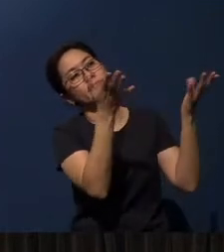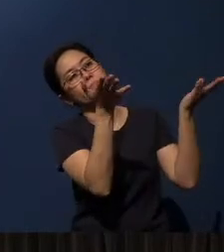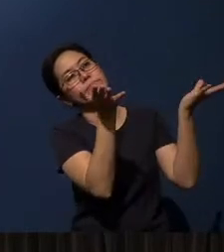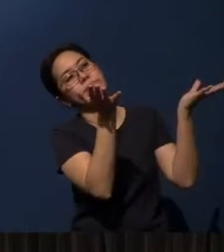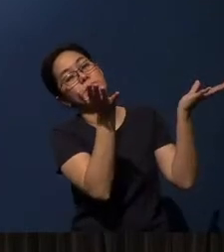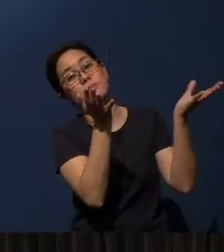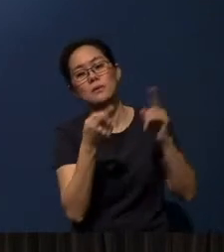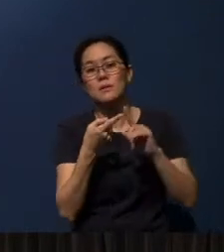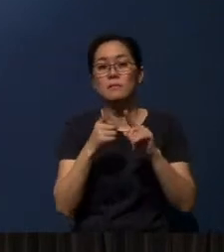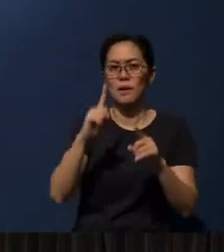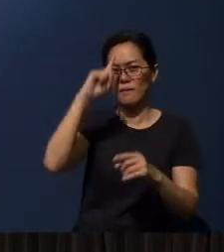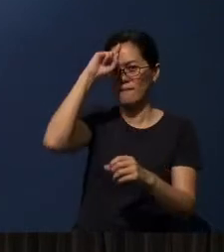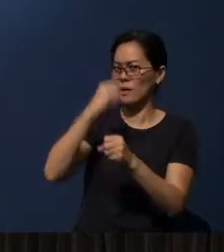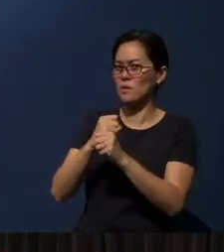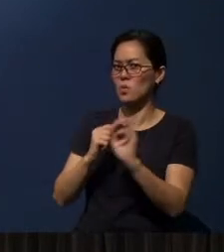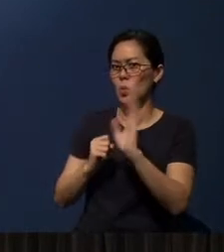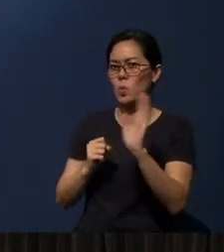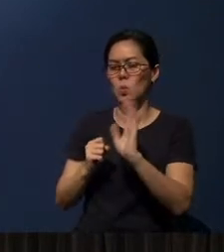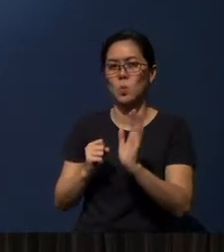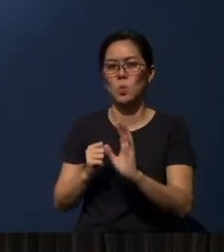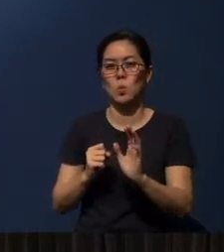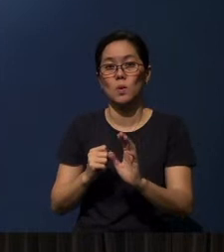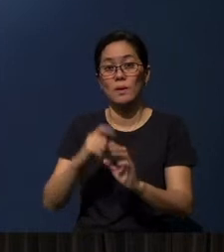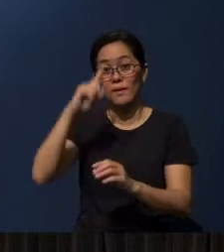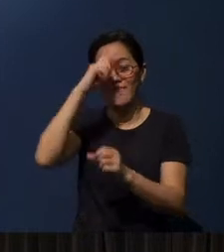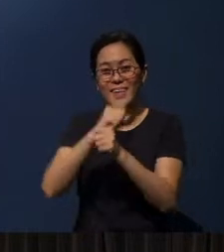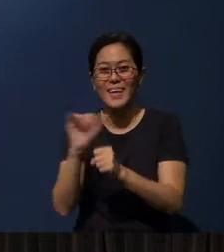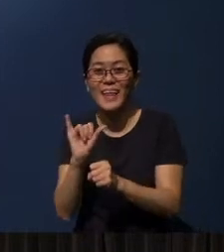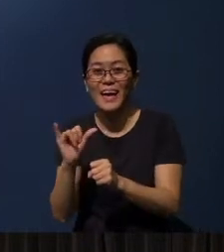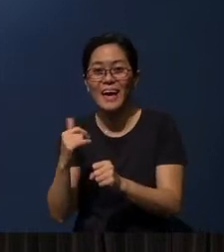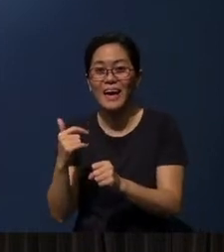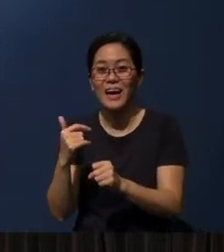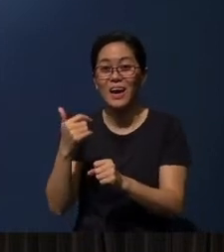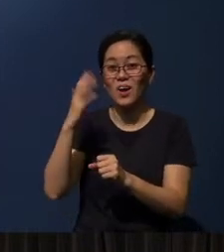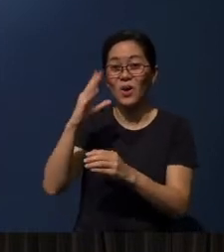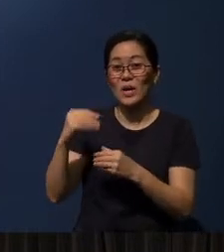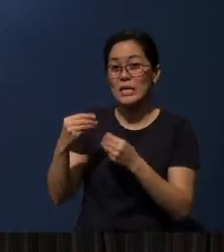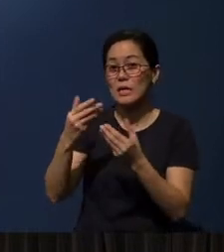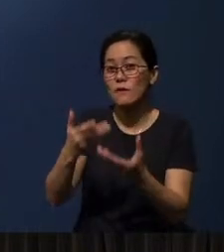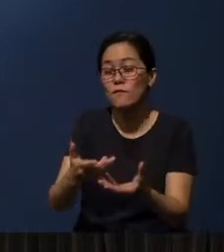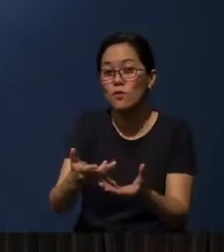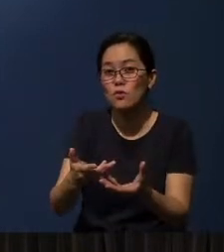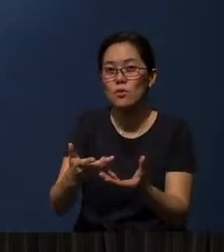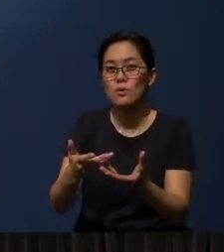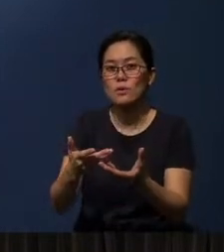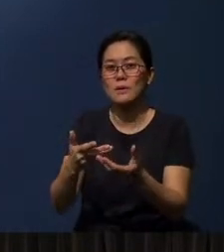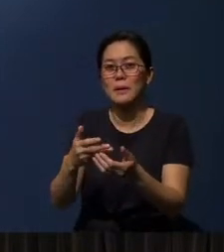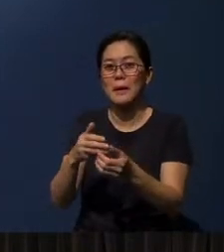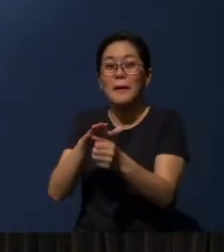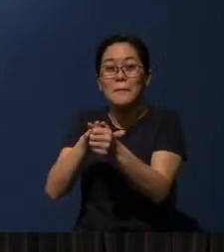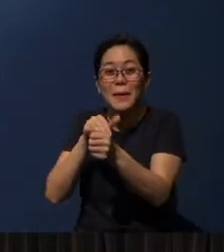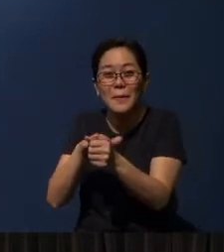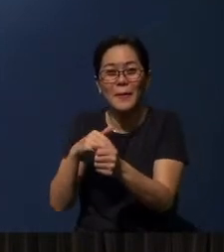But faith is not that. Faith is more like, you know, if God entrusts to you a pet dog.